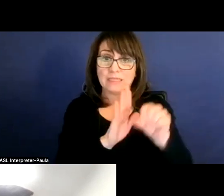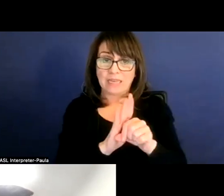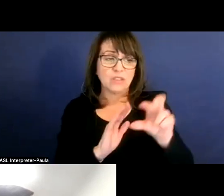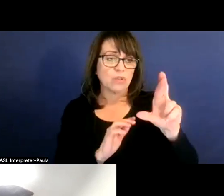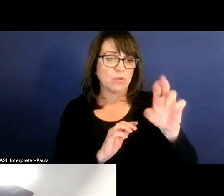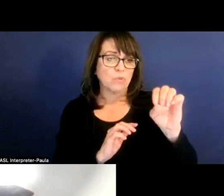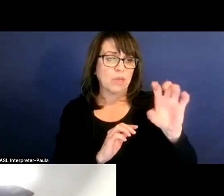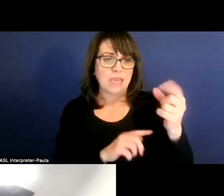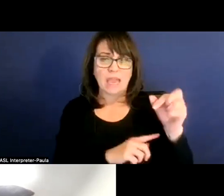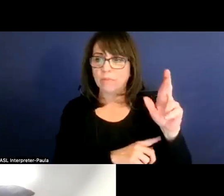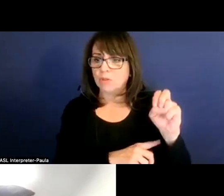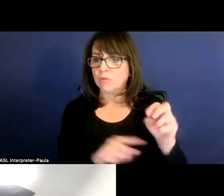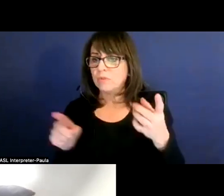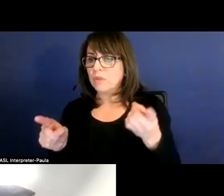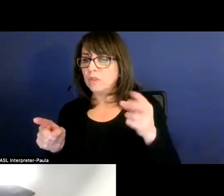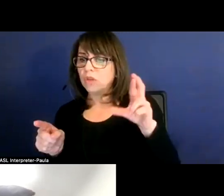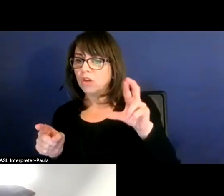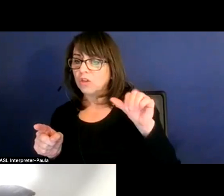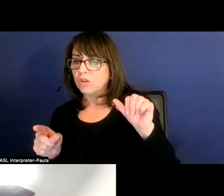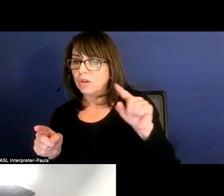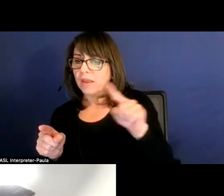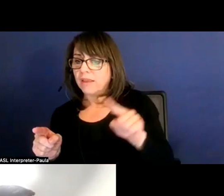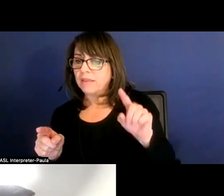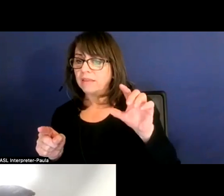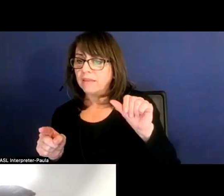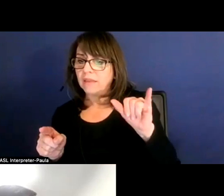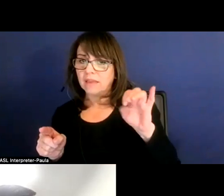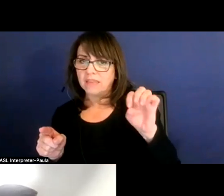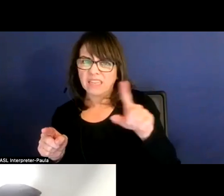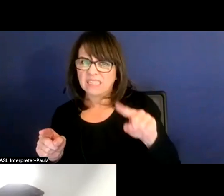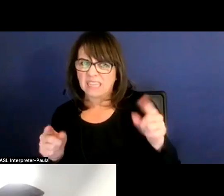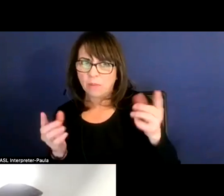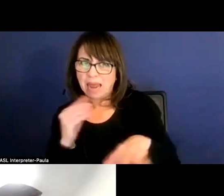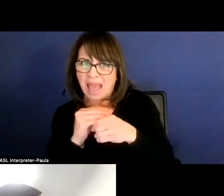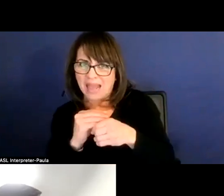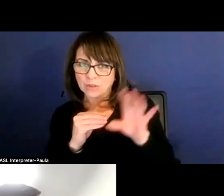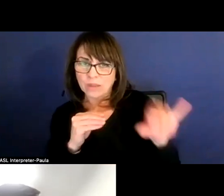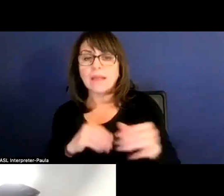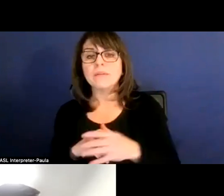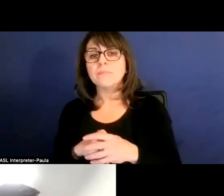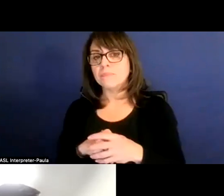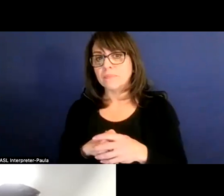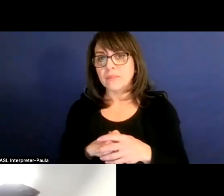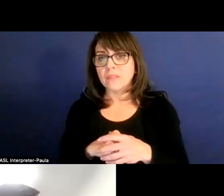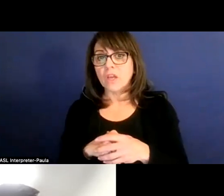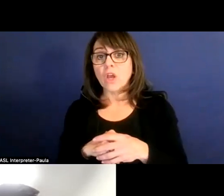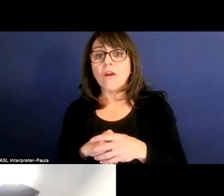Can I add something to that? So the way it works is, usually, you have to go for your golden pennies first, right?